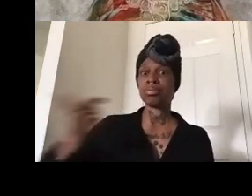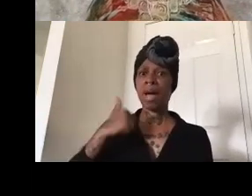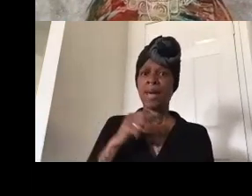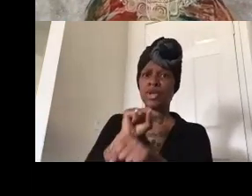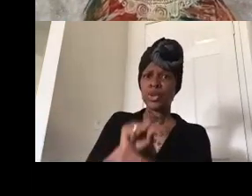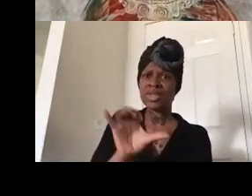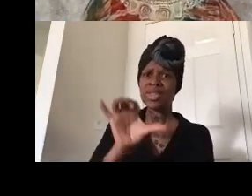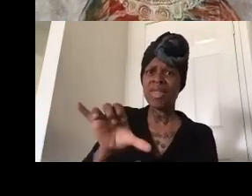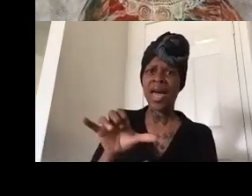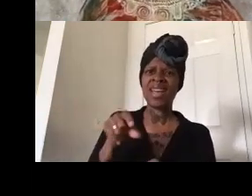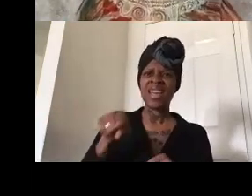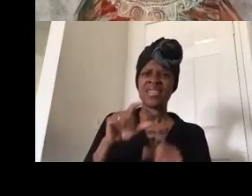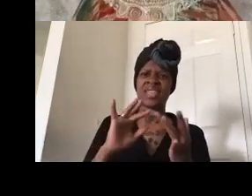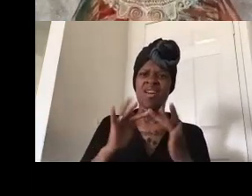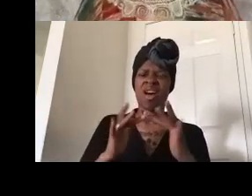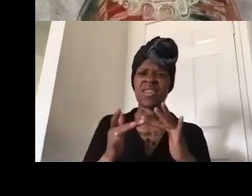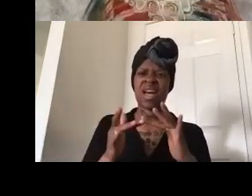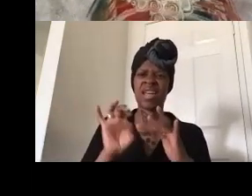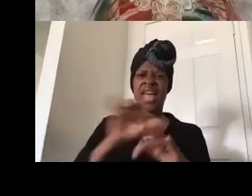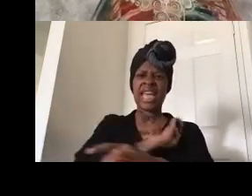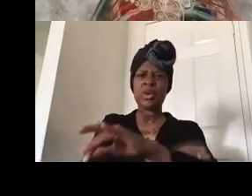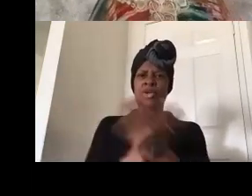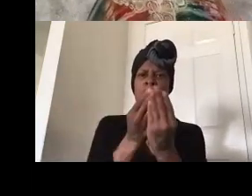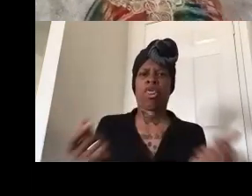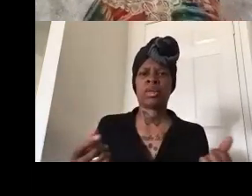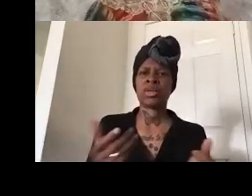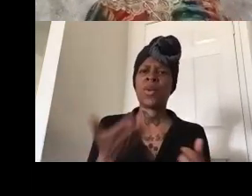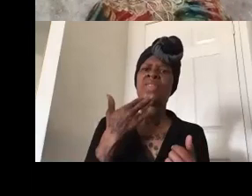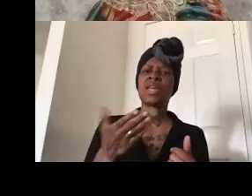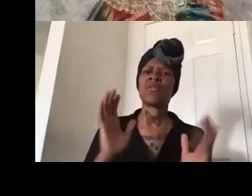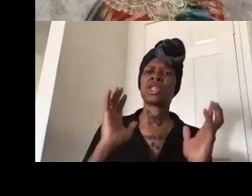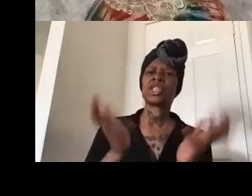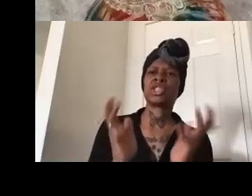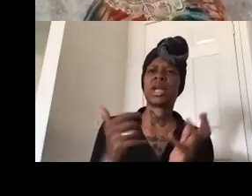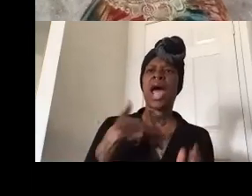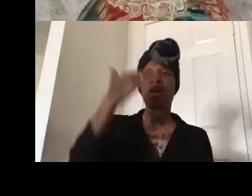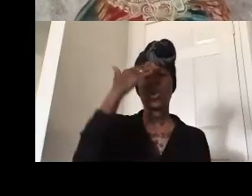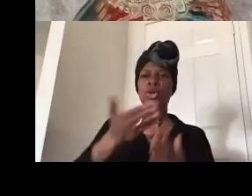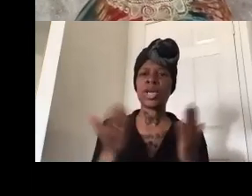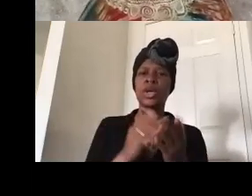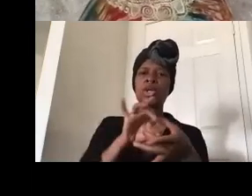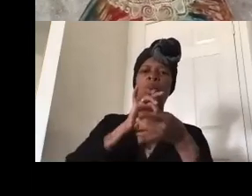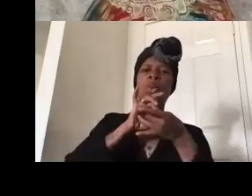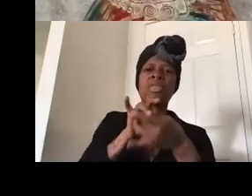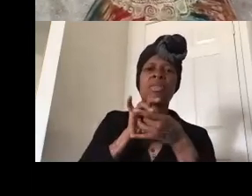thank you for dropping that in the chat so that i know that you're here and you're with me and you know this will be our virtual